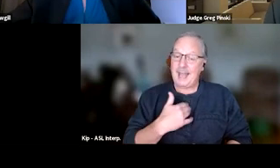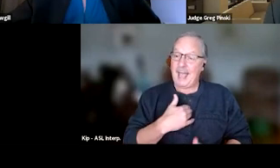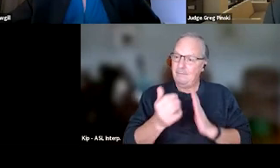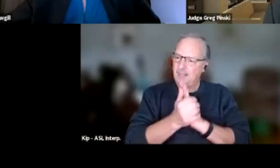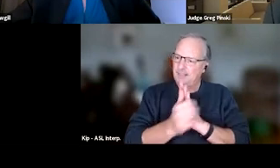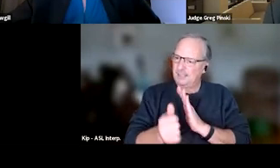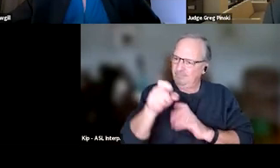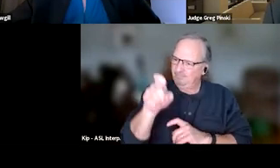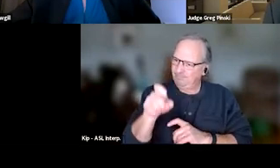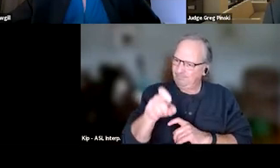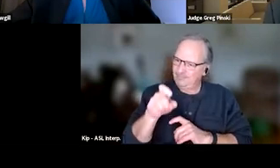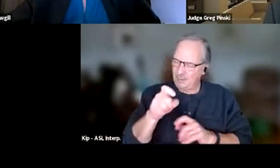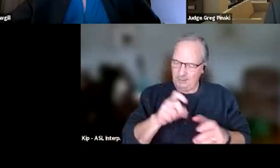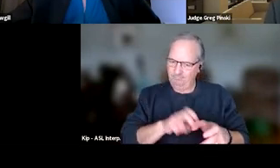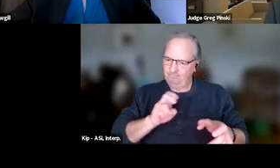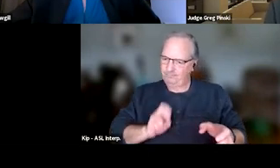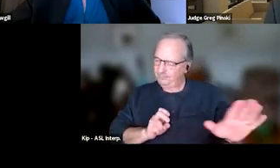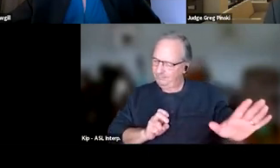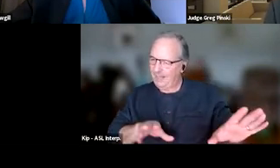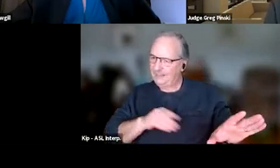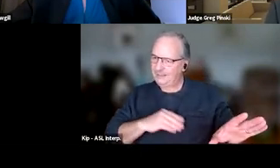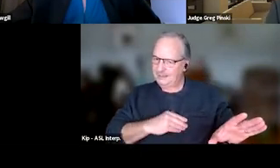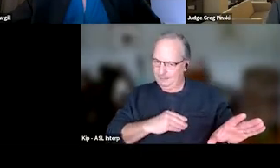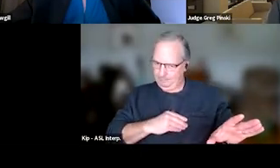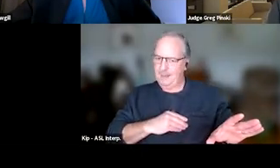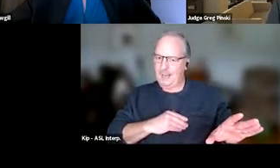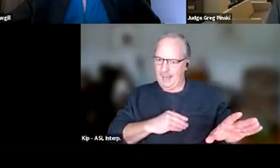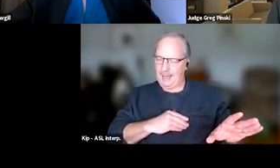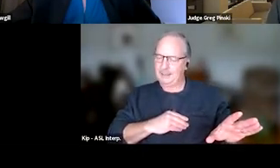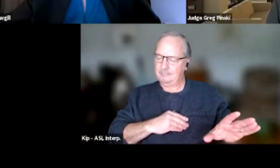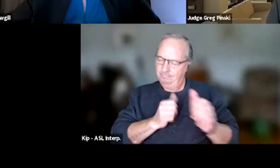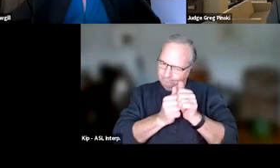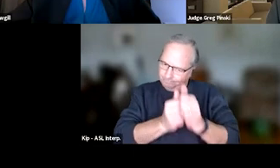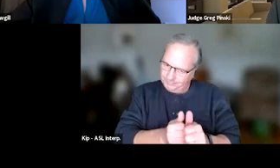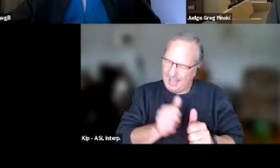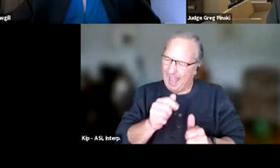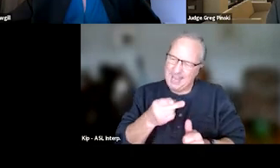to abstain, accept, and adhere. And developing these for each phases